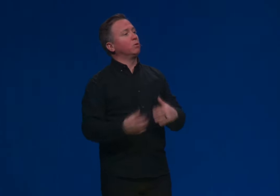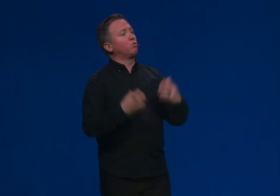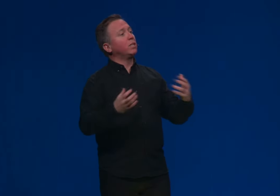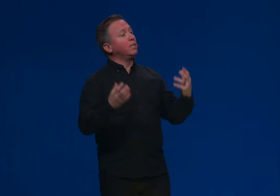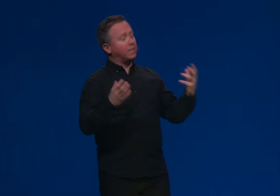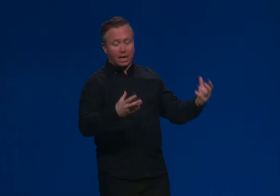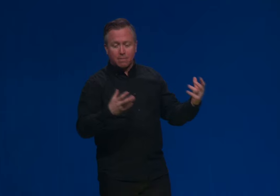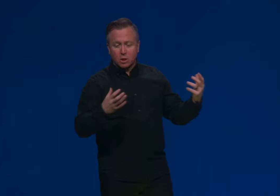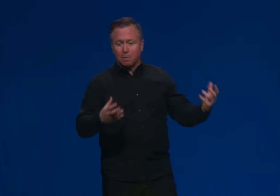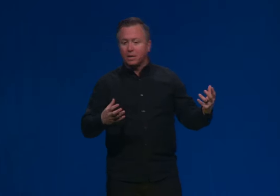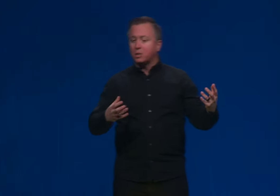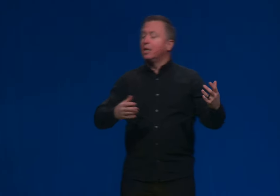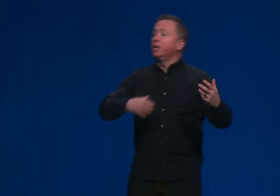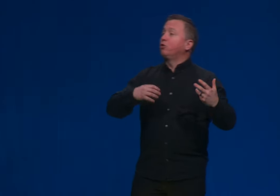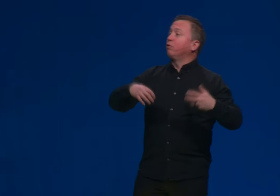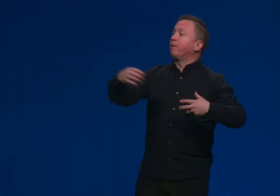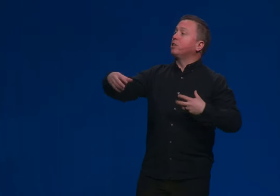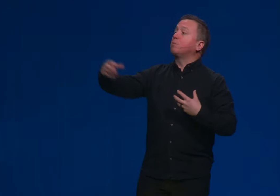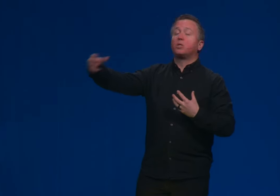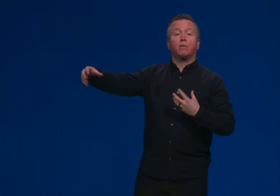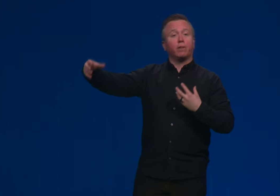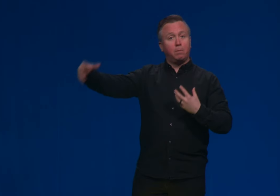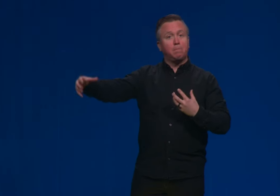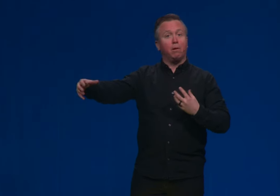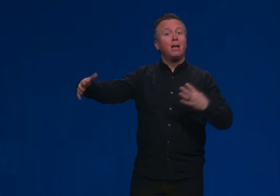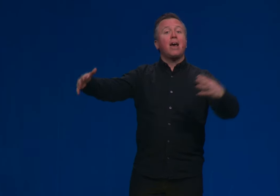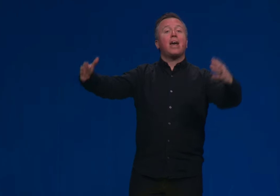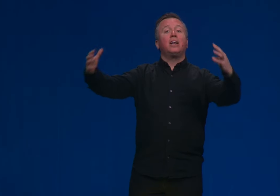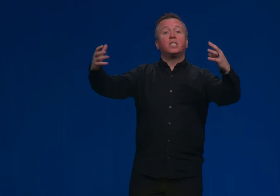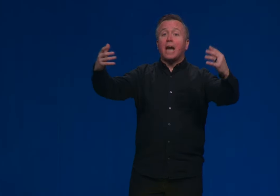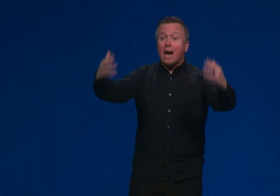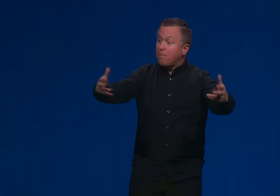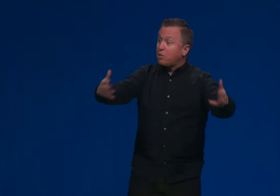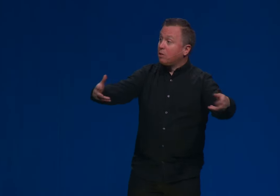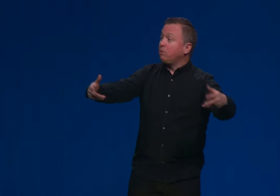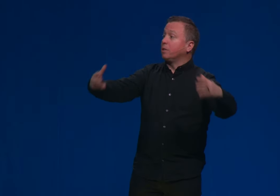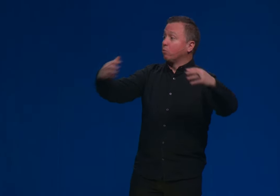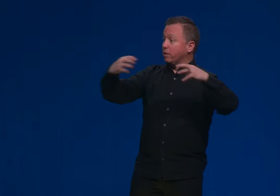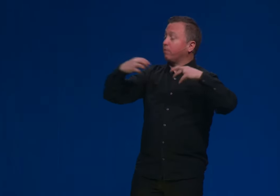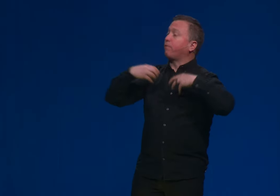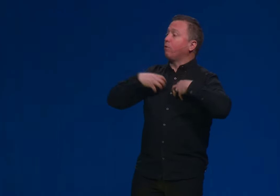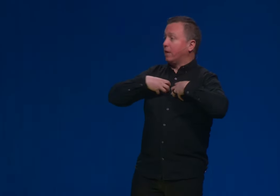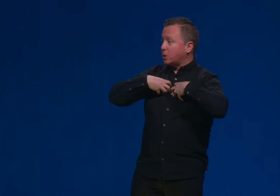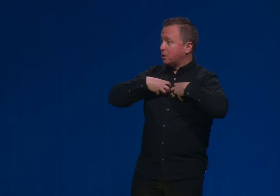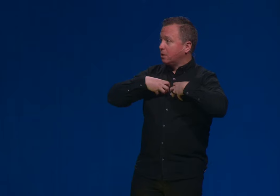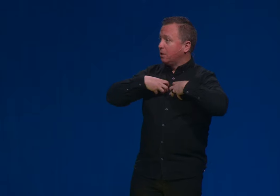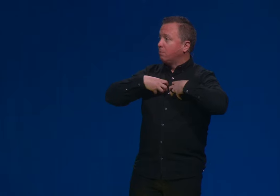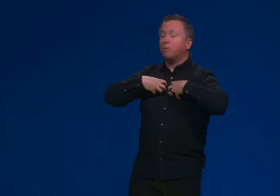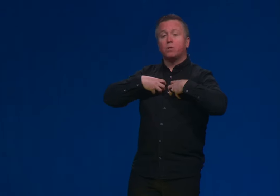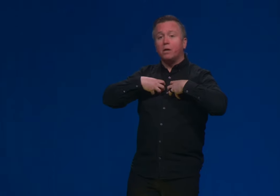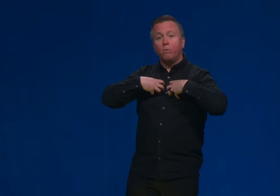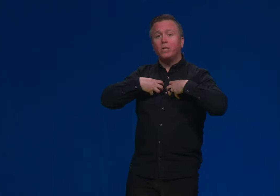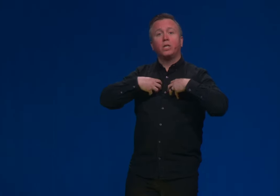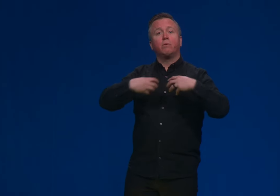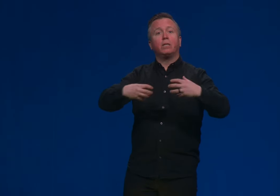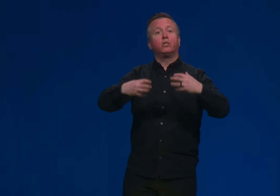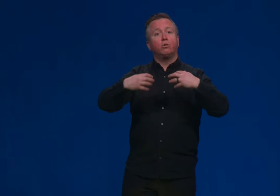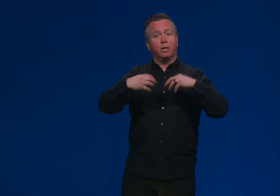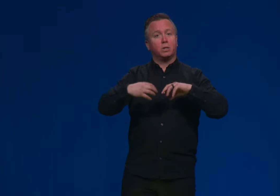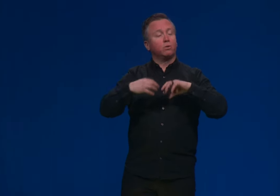It was written in time and space to a very specific people, and it is absolutely written for us. But it was not originally written to us.